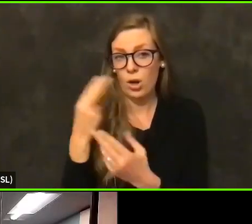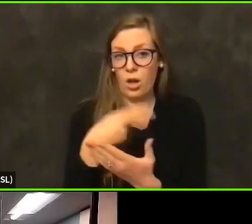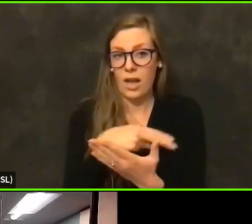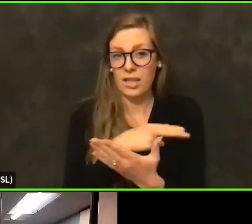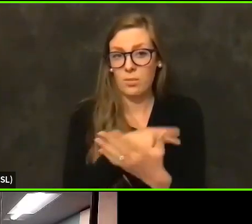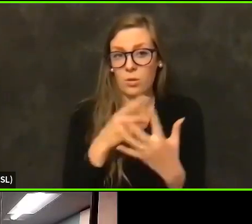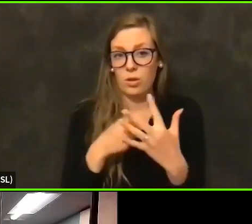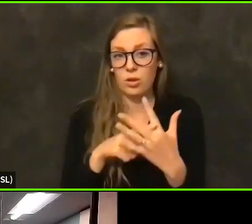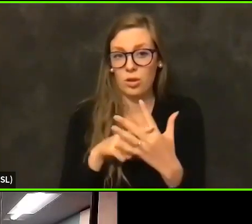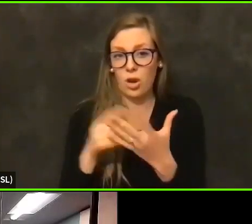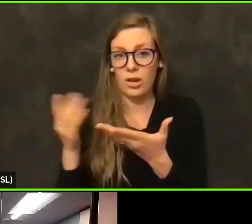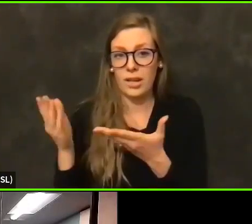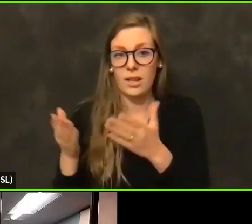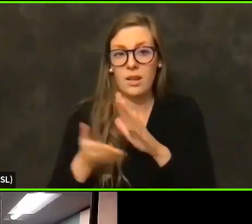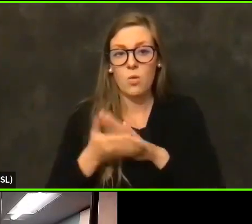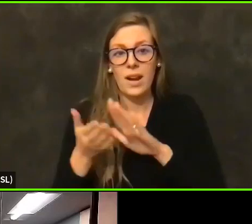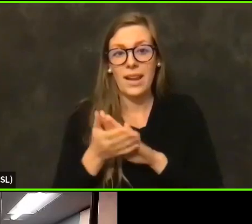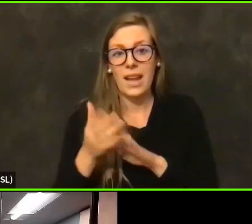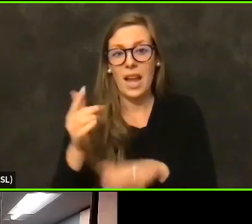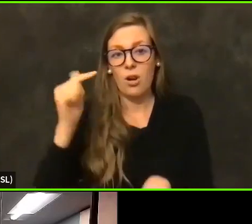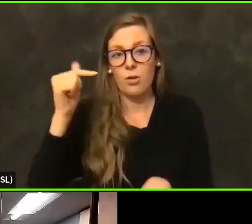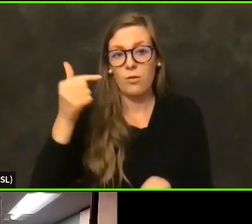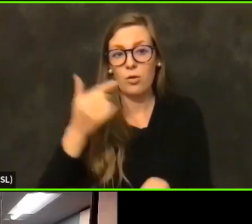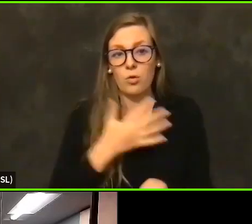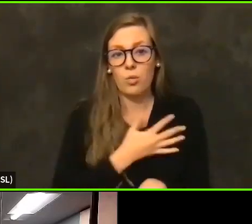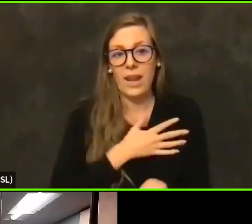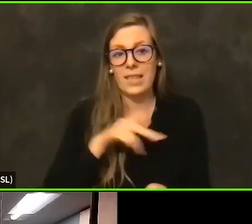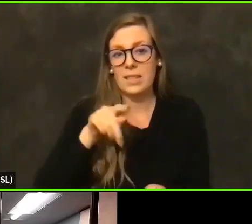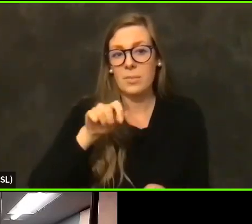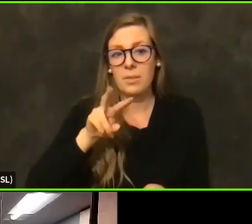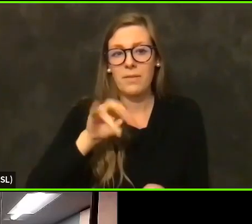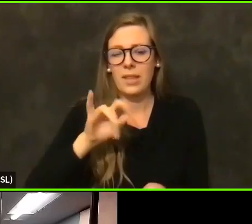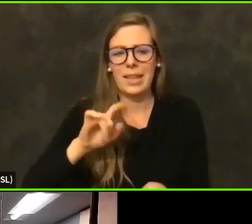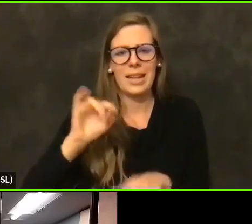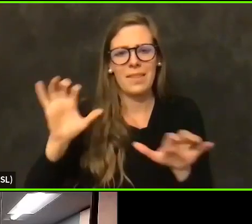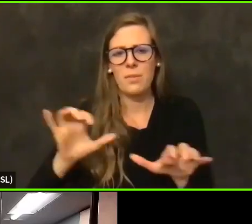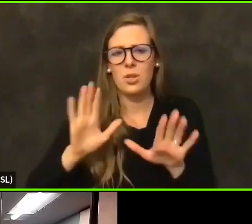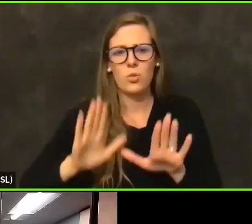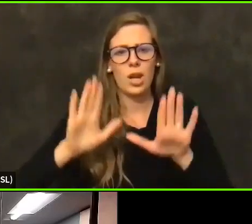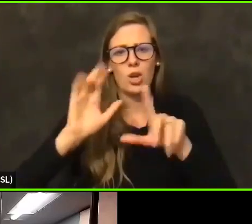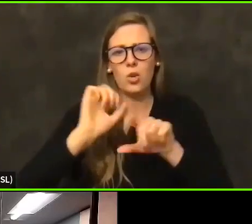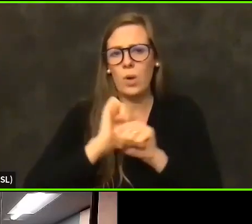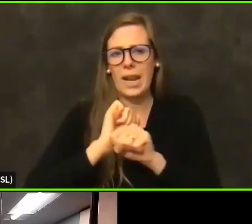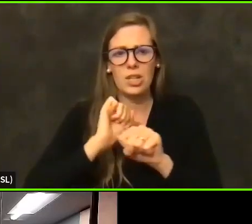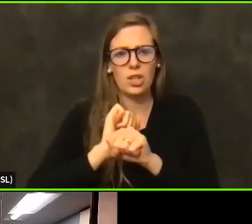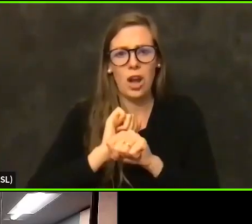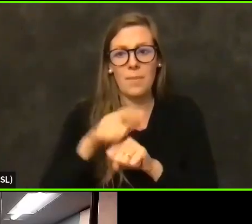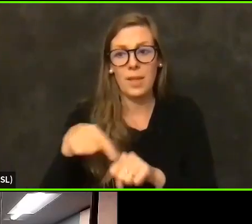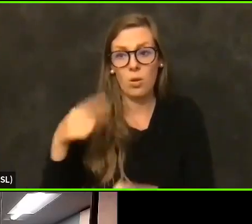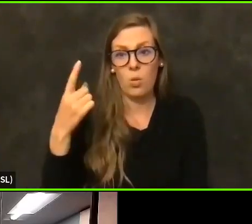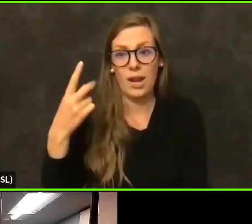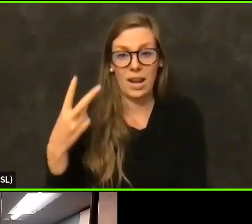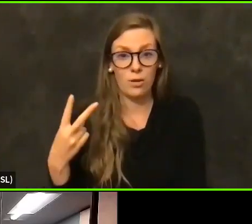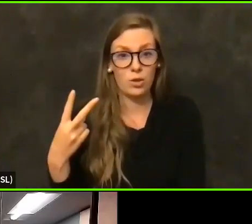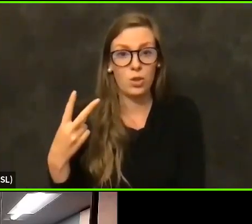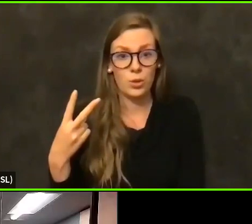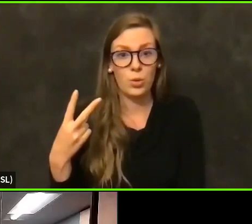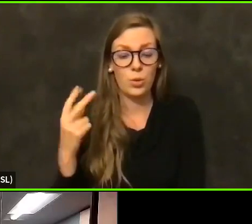Grace Pavilion and has been doing a great job. As a matter of fact, they were one of two operators that were working out of there today.